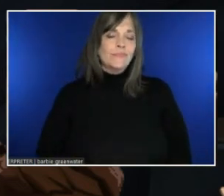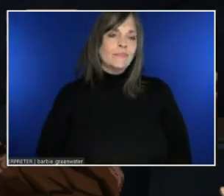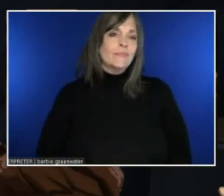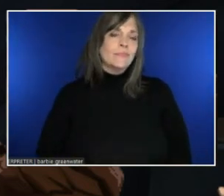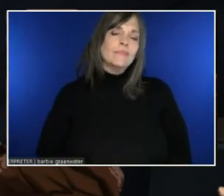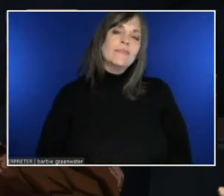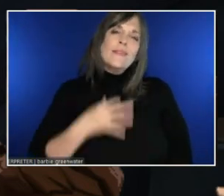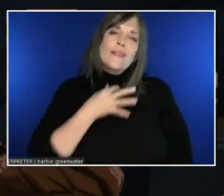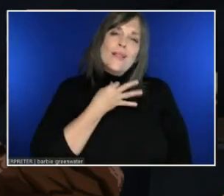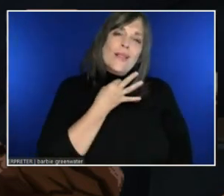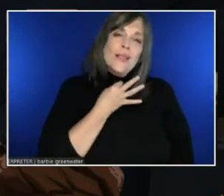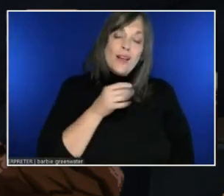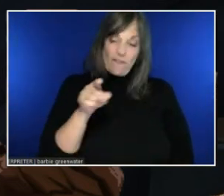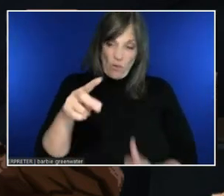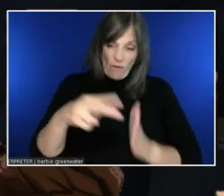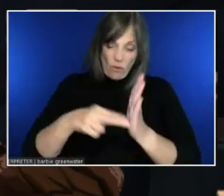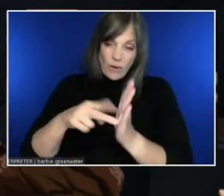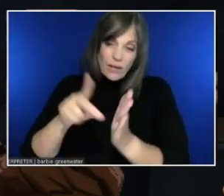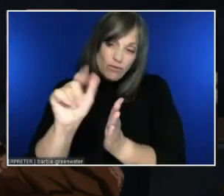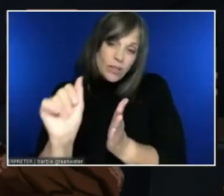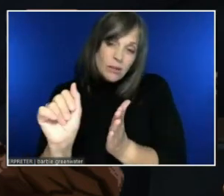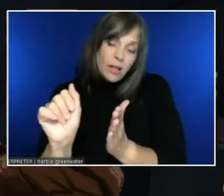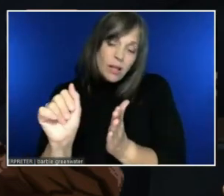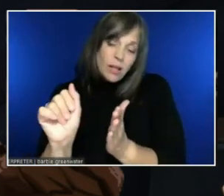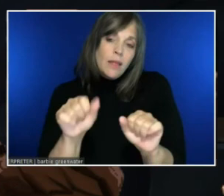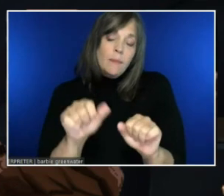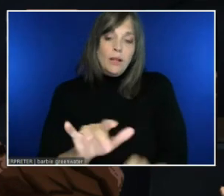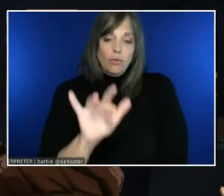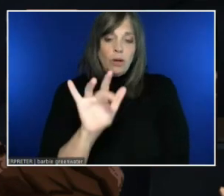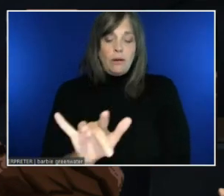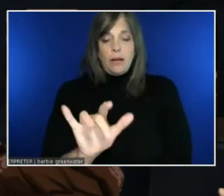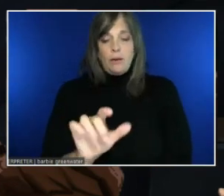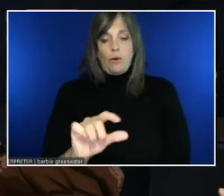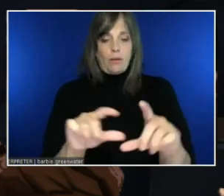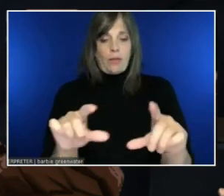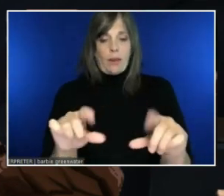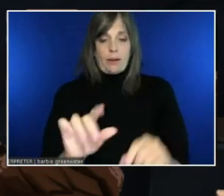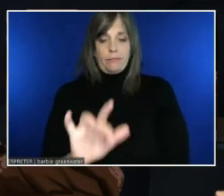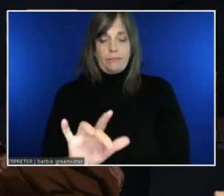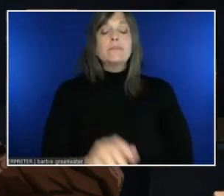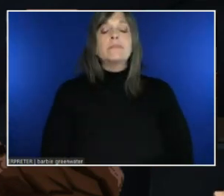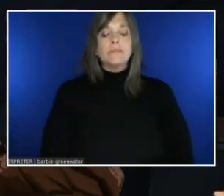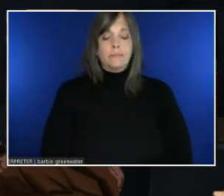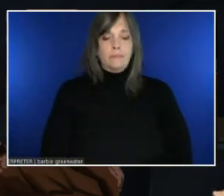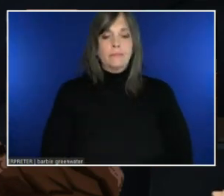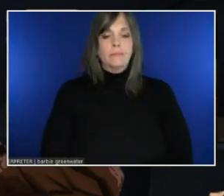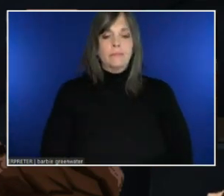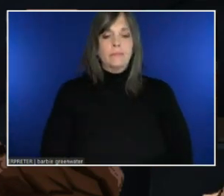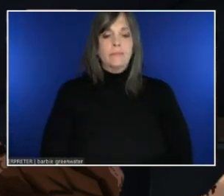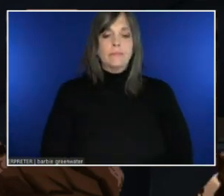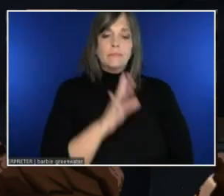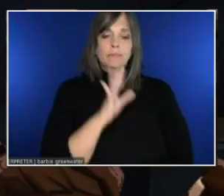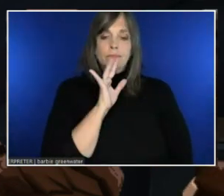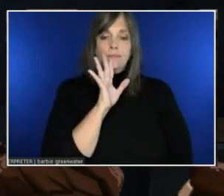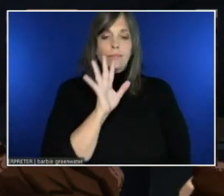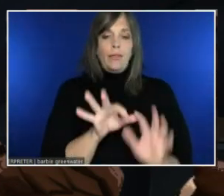or something, the ability to click on a button and actually speak a message, or speak, maybe,